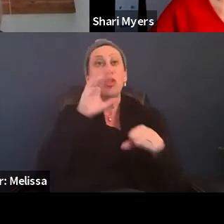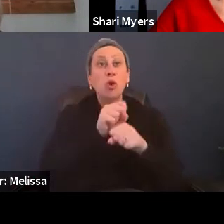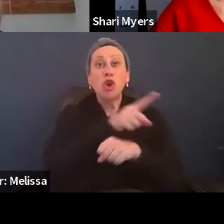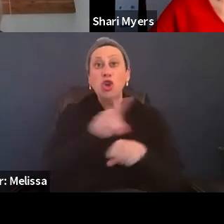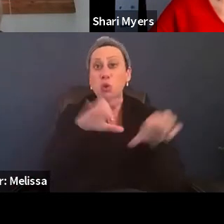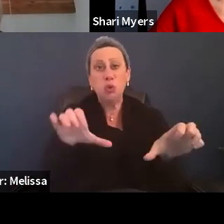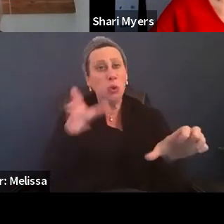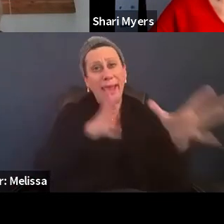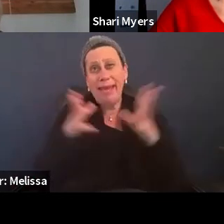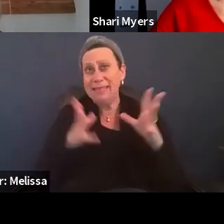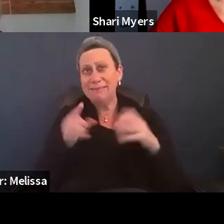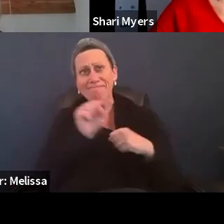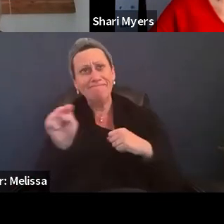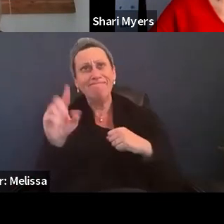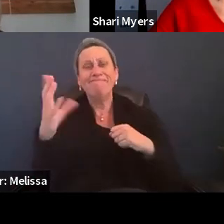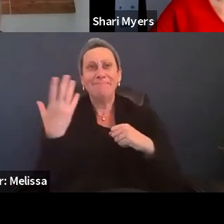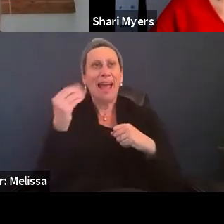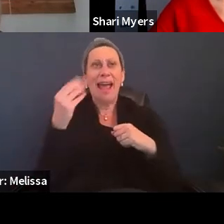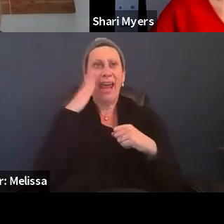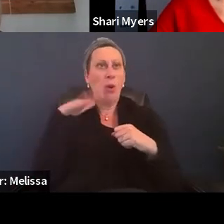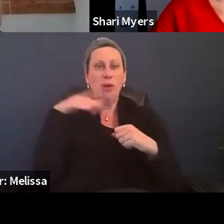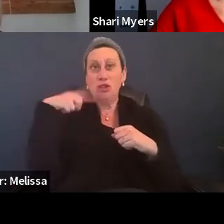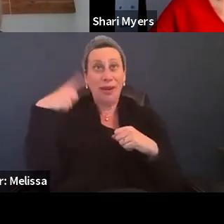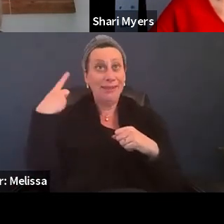and I know it's crazy. That's the world we live in